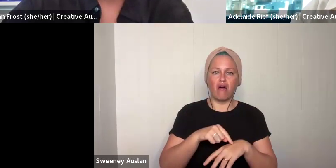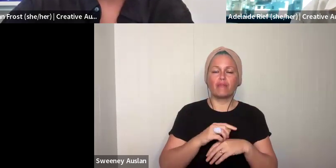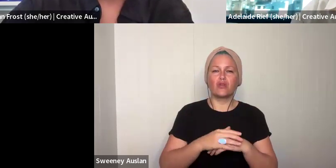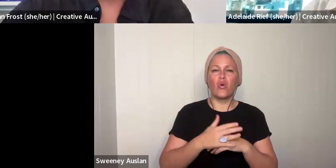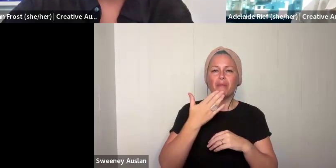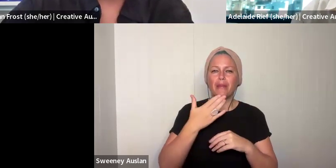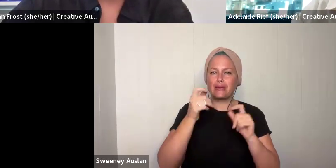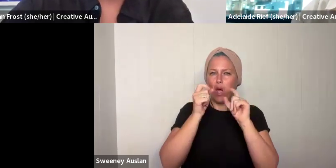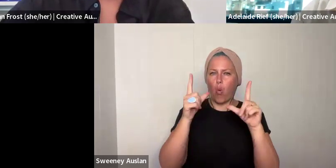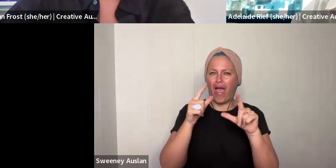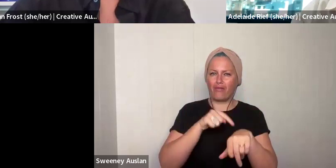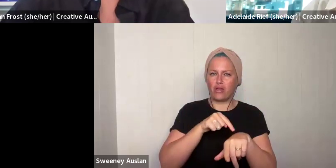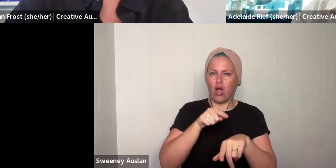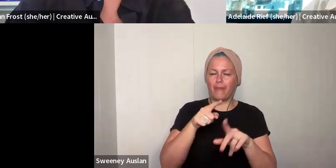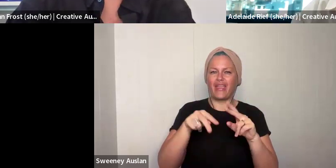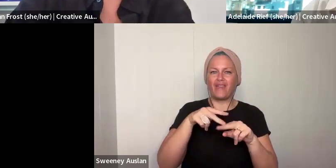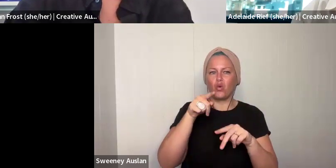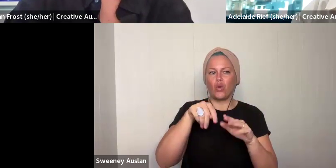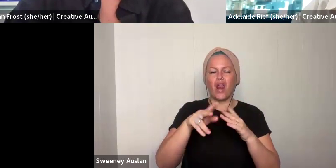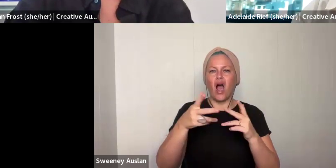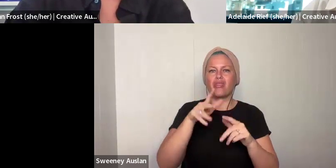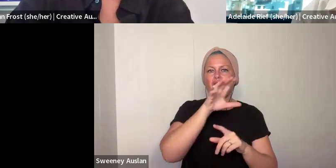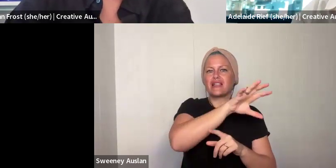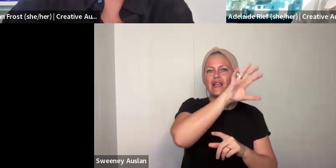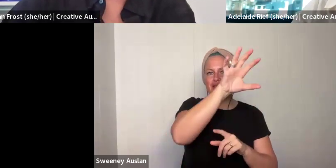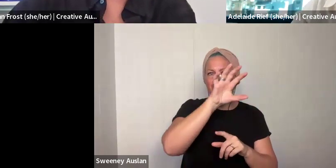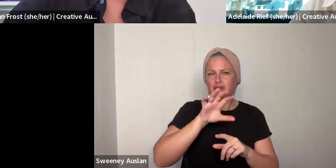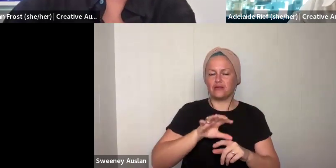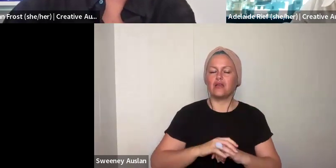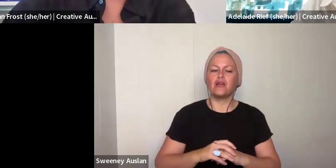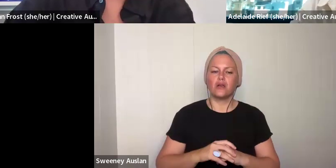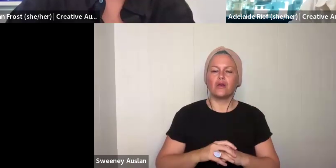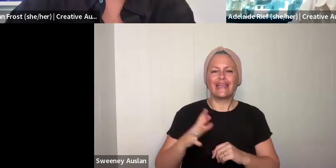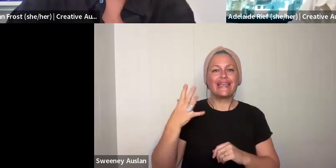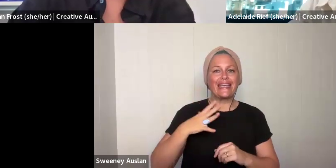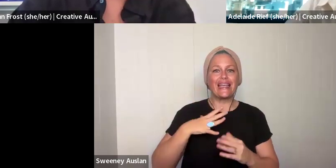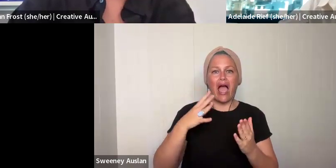weeks. Applications for this program will close Tuesday, 9 April. At 3 PM. Sydney time. Please be